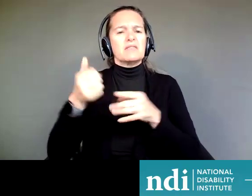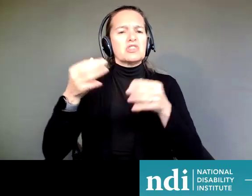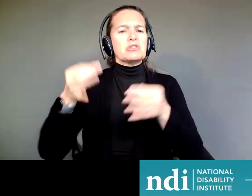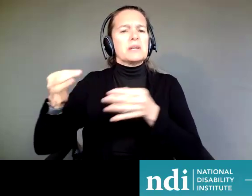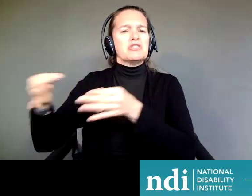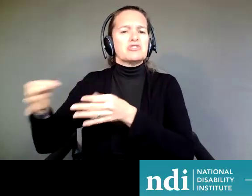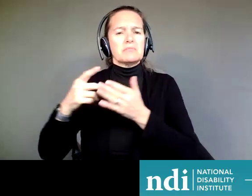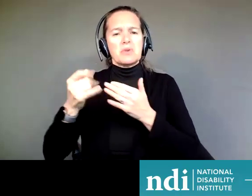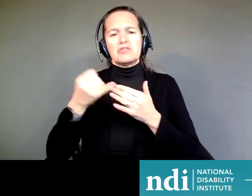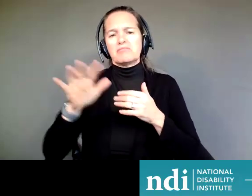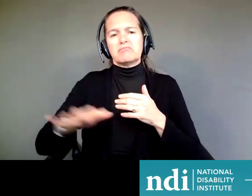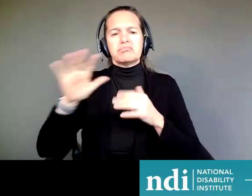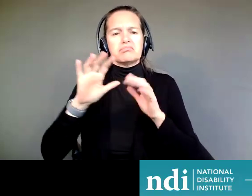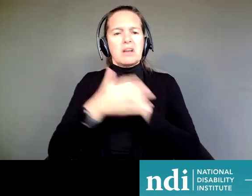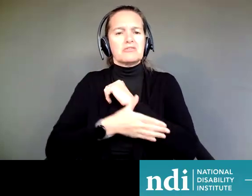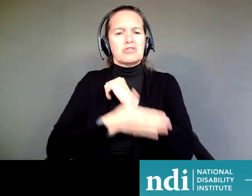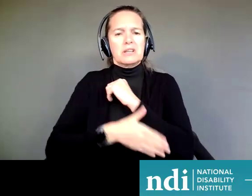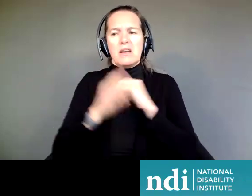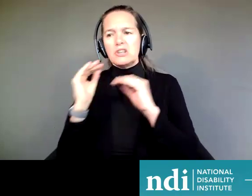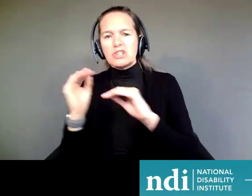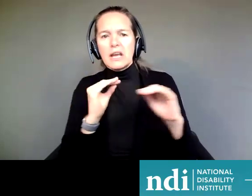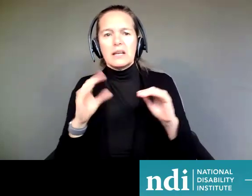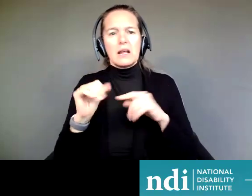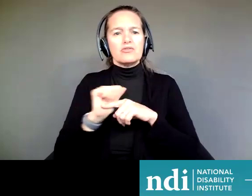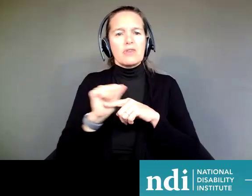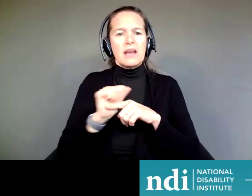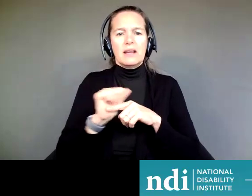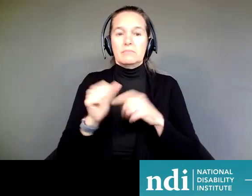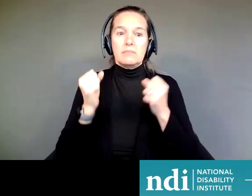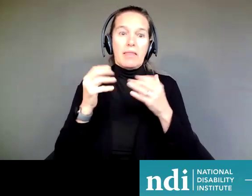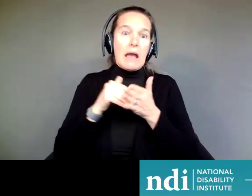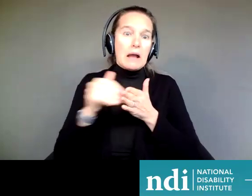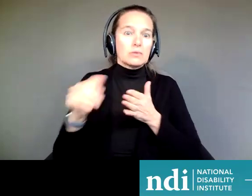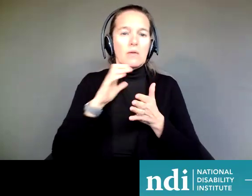He's educated and trained tens of thousands of older adults, people with disabilities,